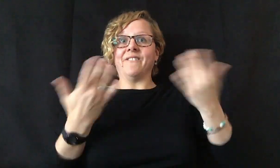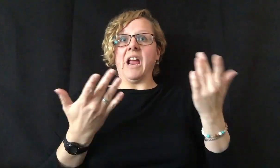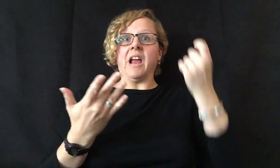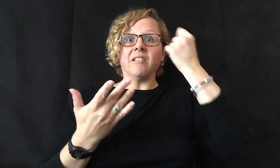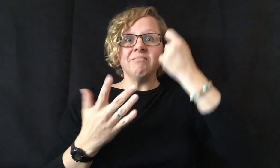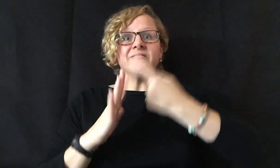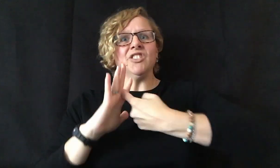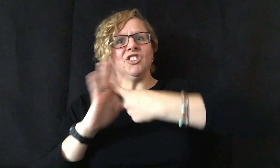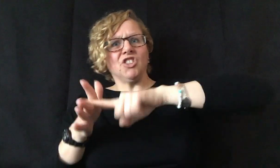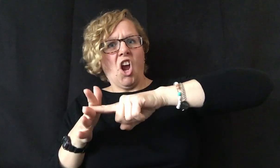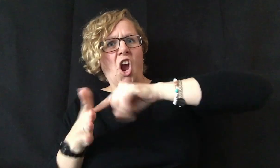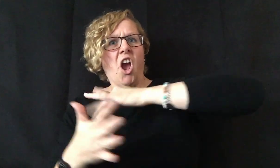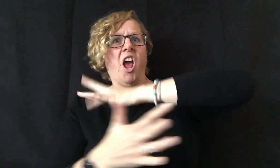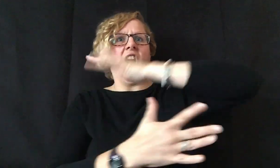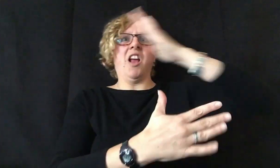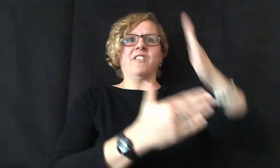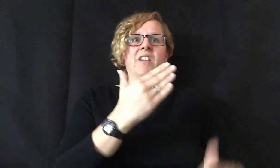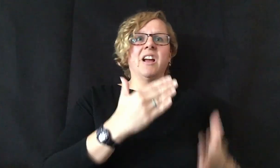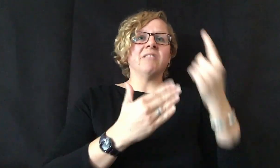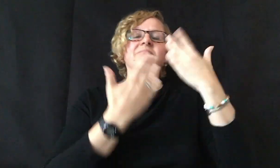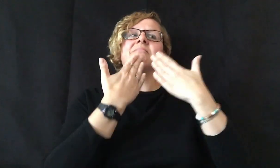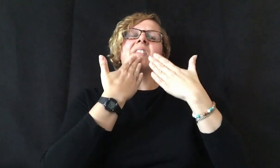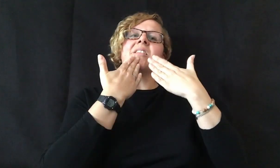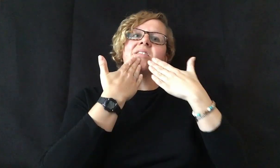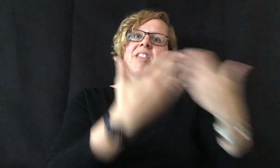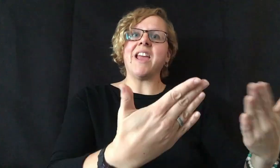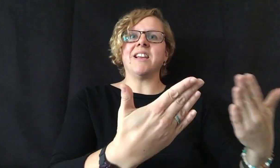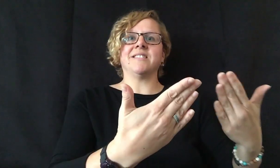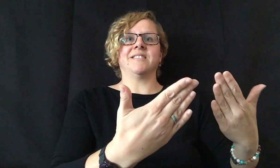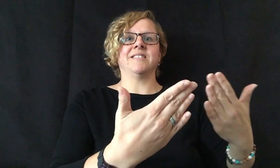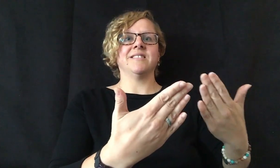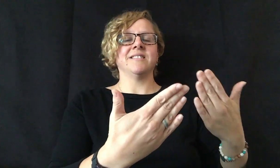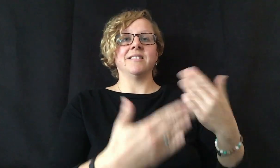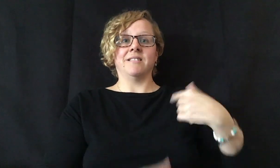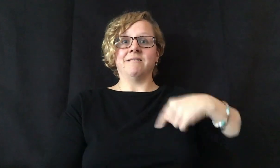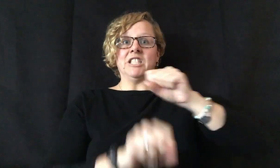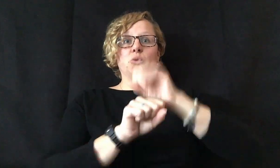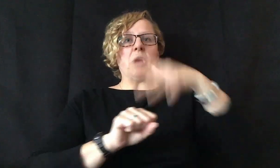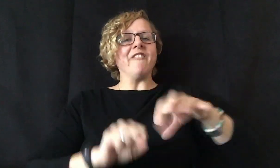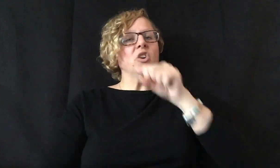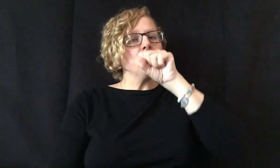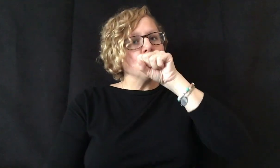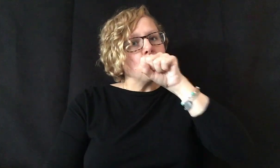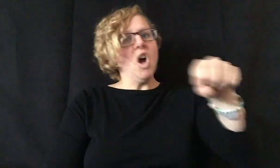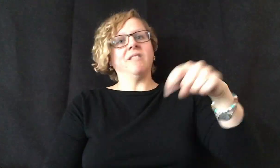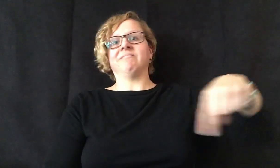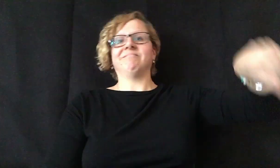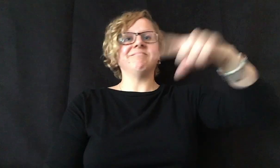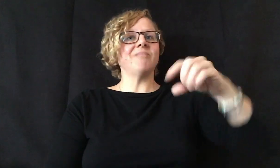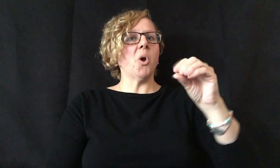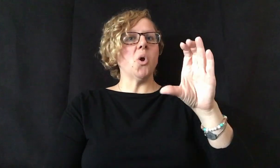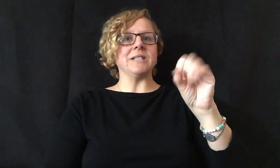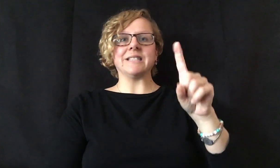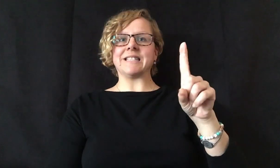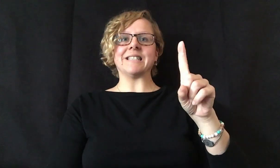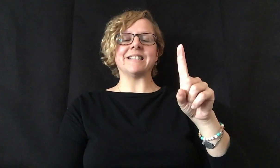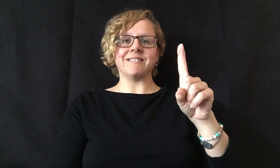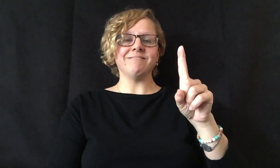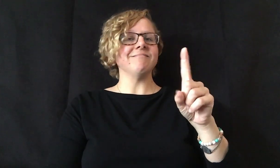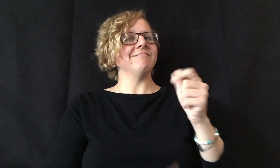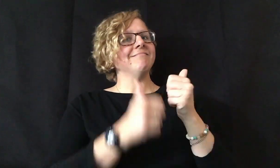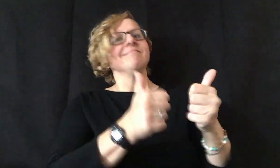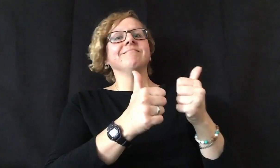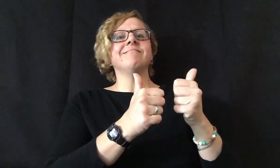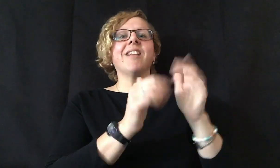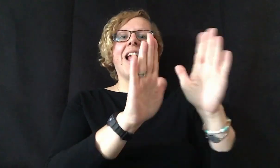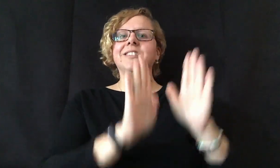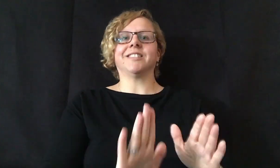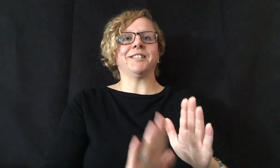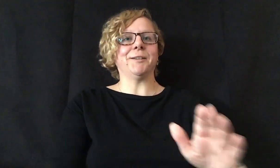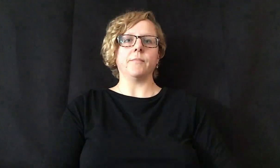Thank you to Sarah Major for her beautiful face painting artwork. Our team at S5WAVES kissfist you!